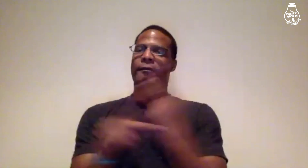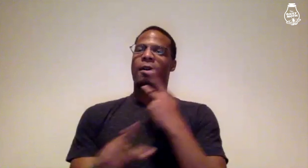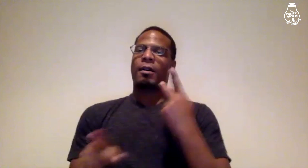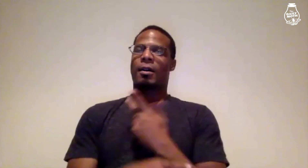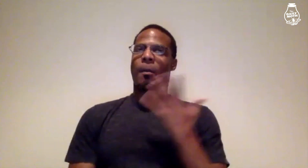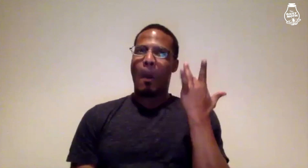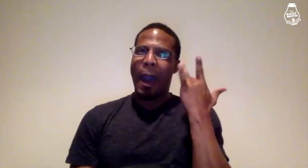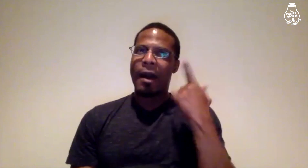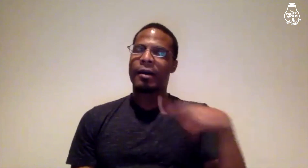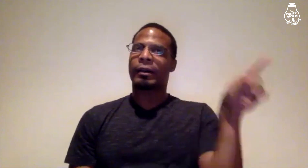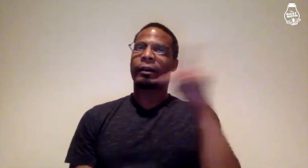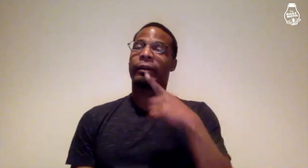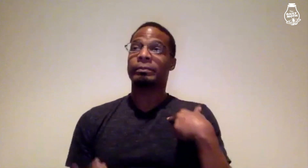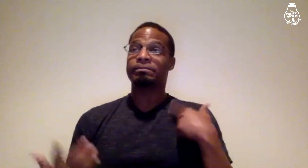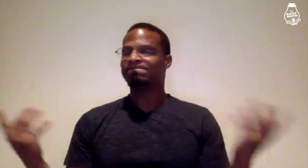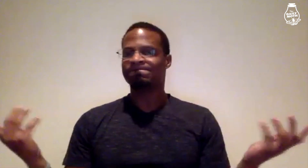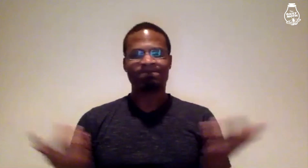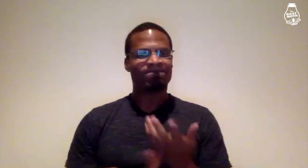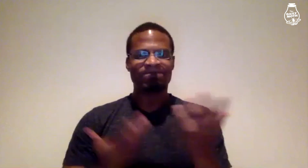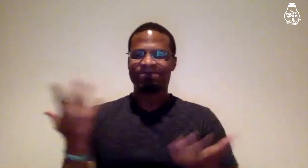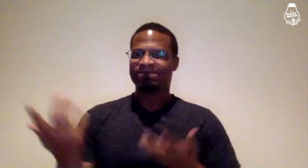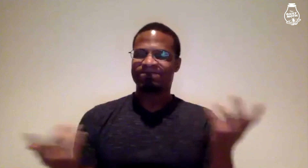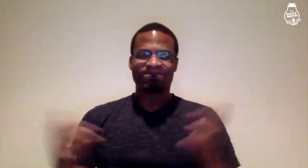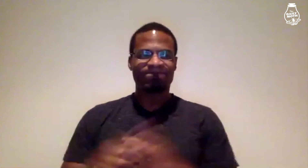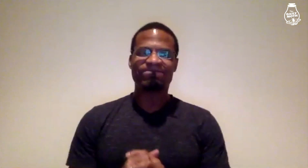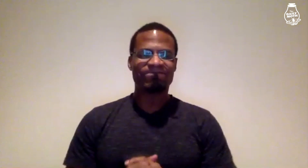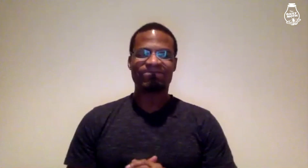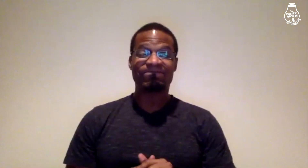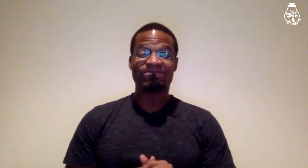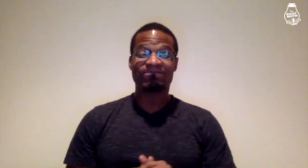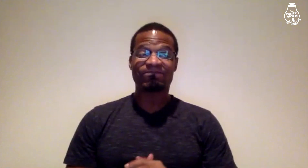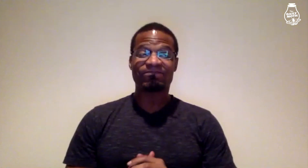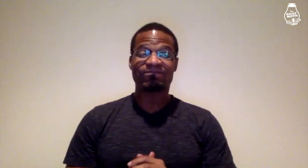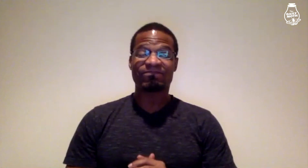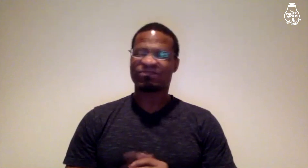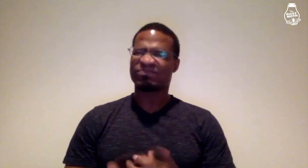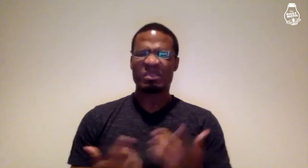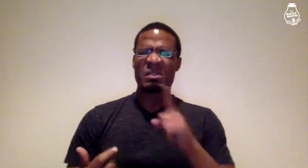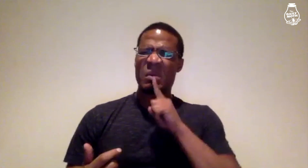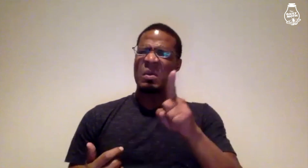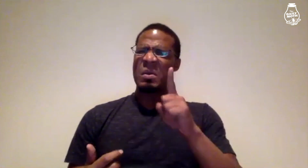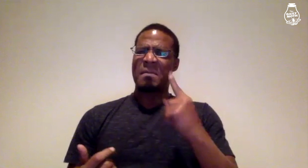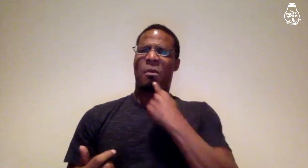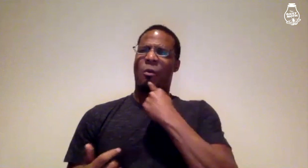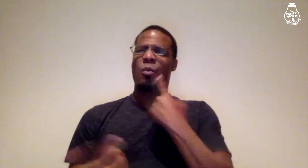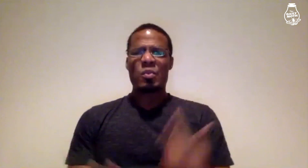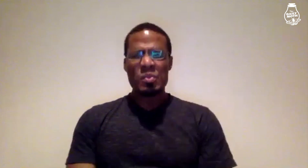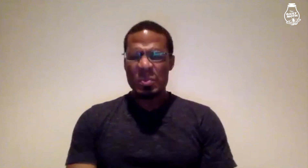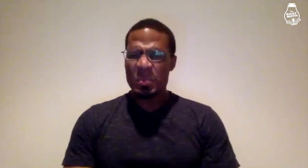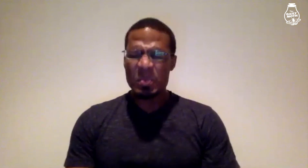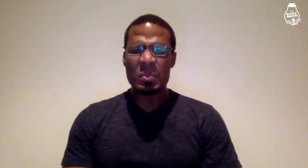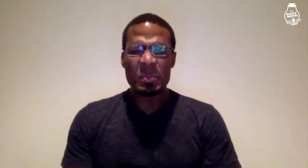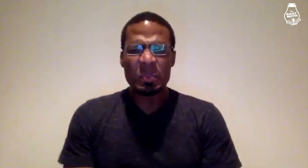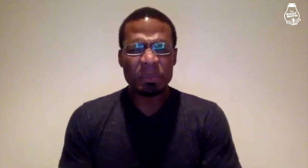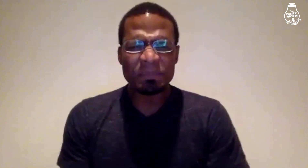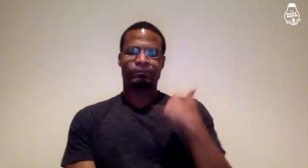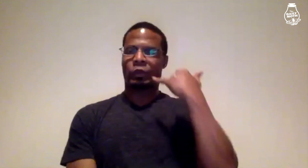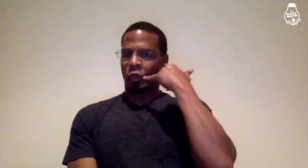I'm trying to figure out why they did it. It's very disappointing.